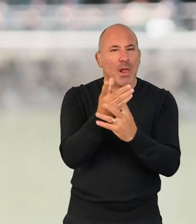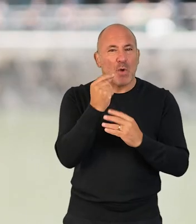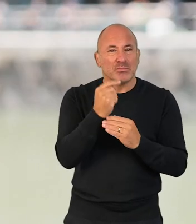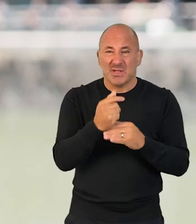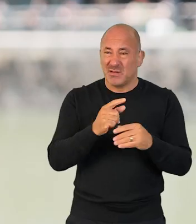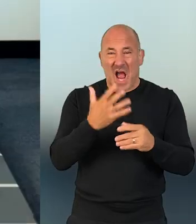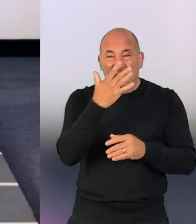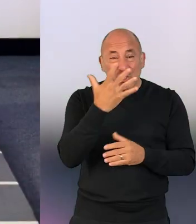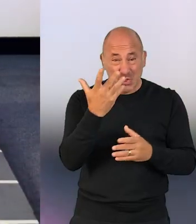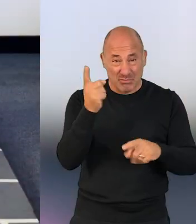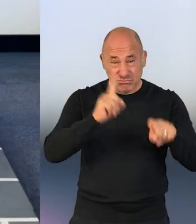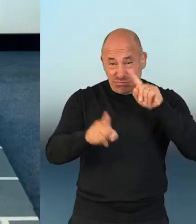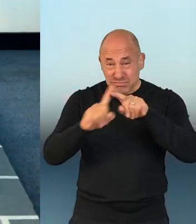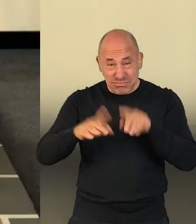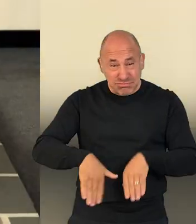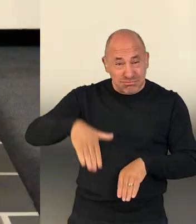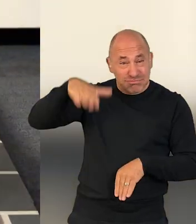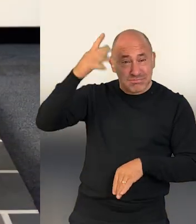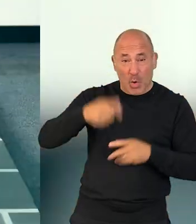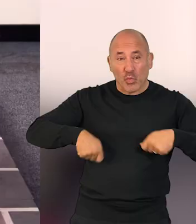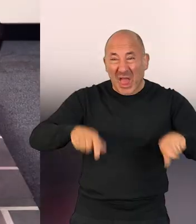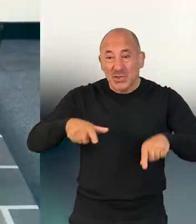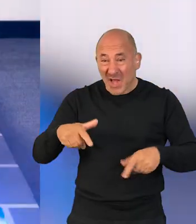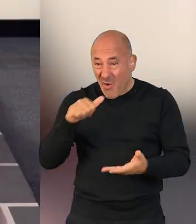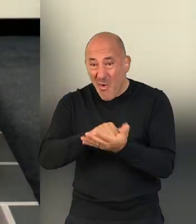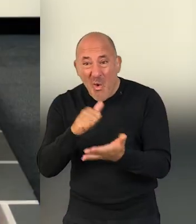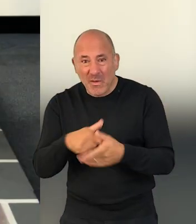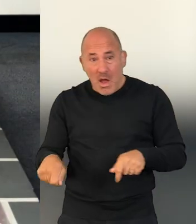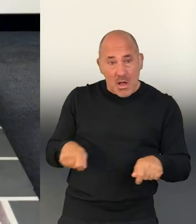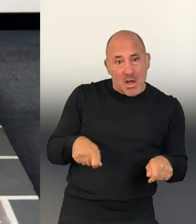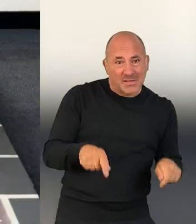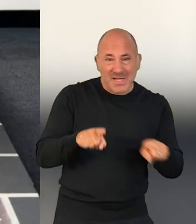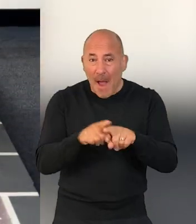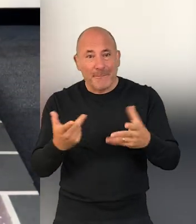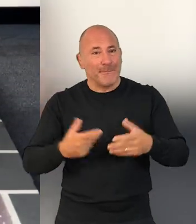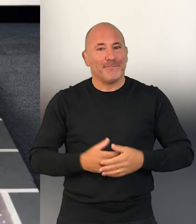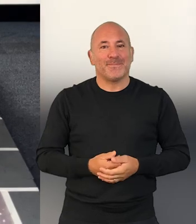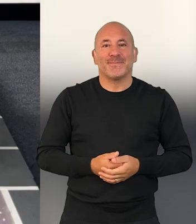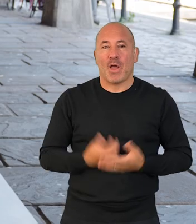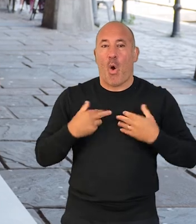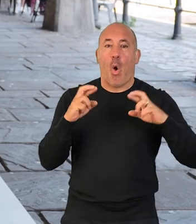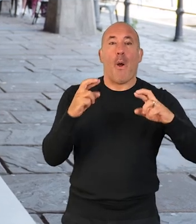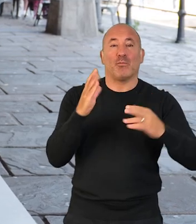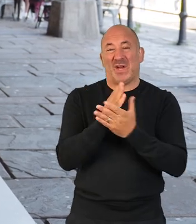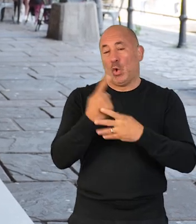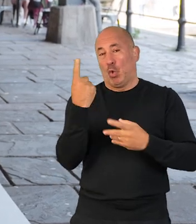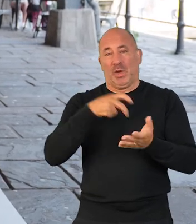so we've had like all ages, people in wheelchairs coming onto it as well. So we're hoping that just anyone